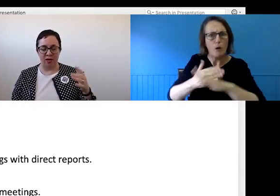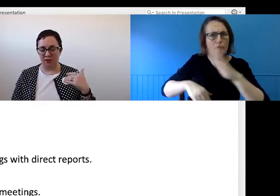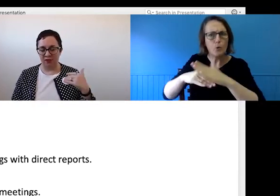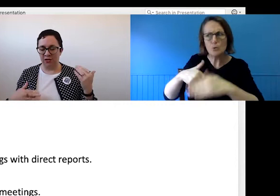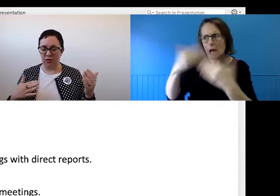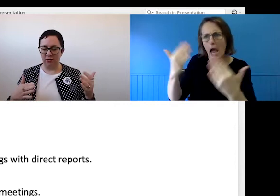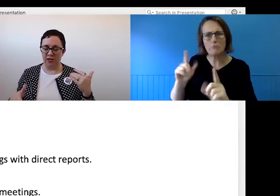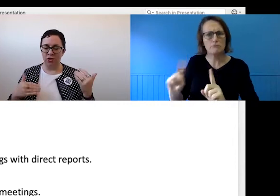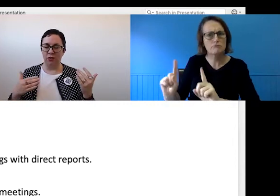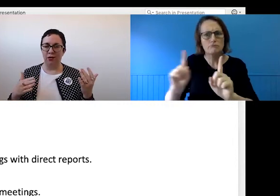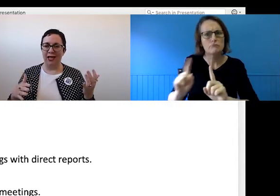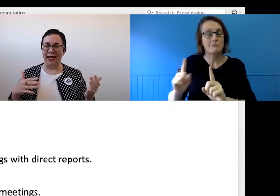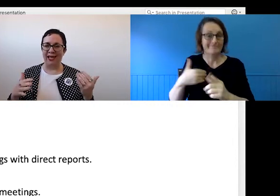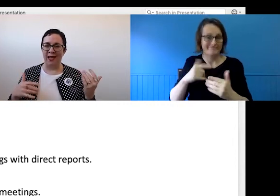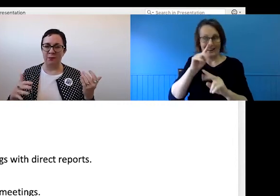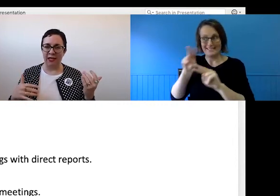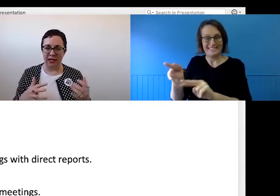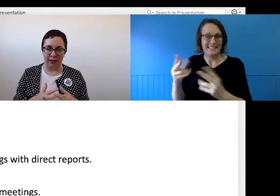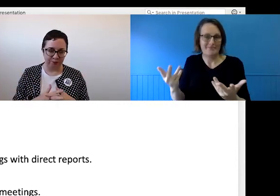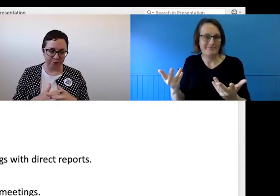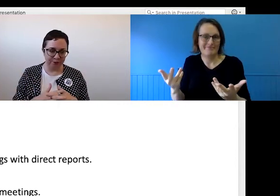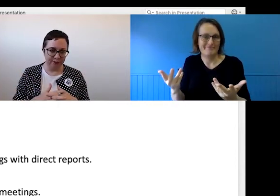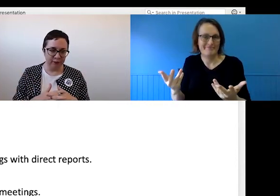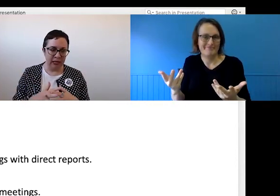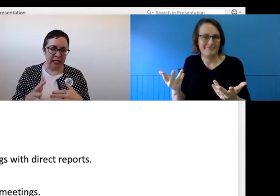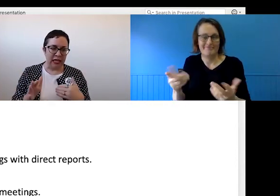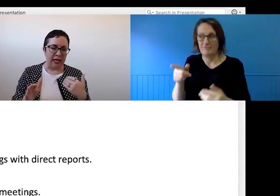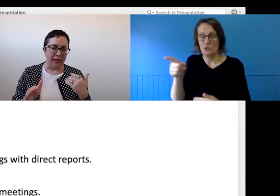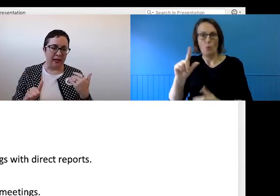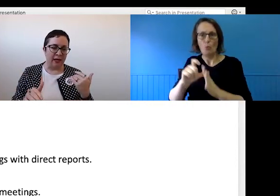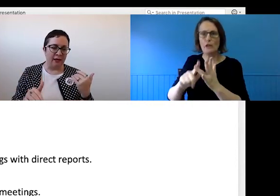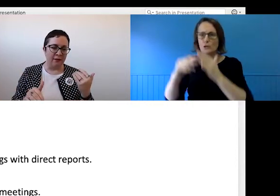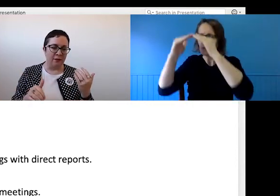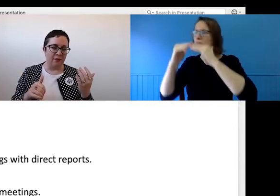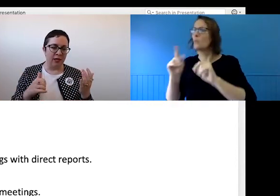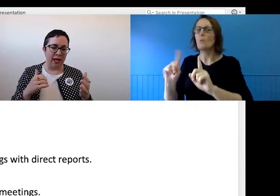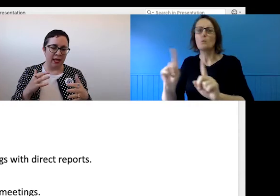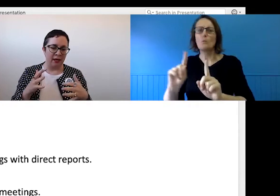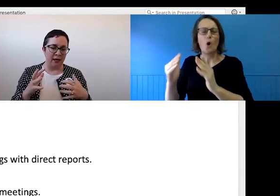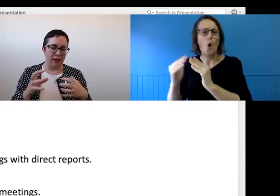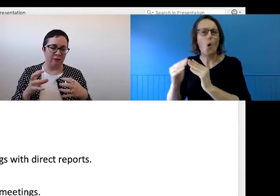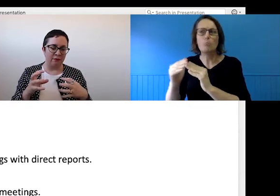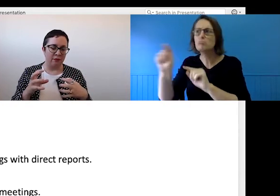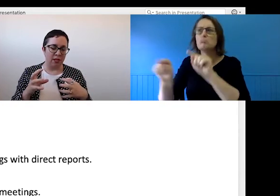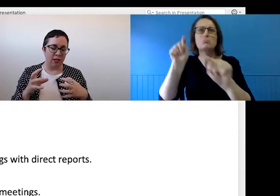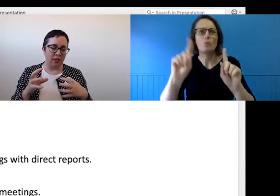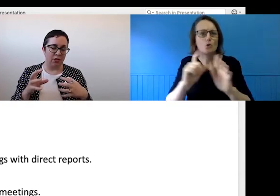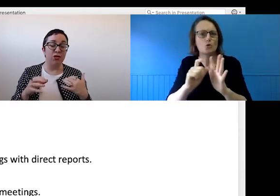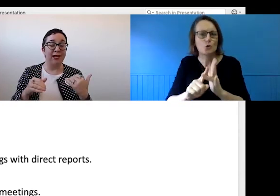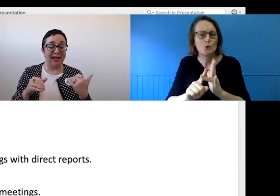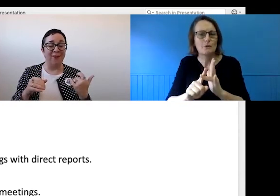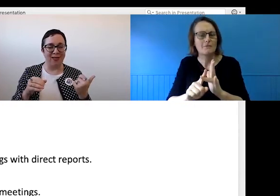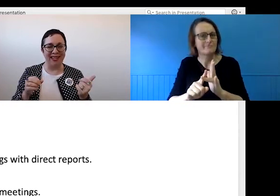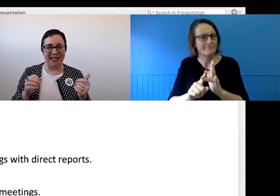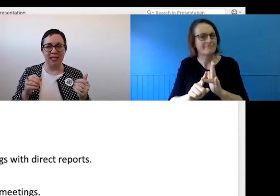That loss of visual accountability can, usually unfairly